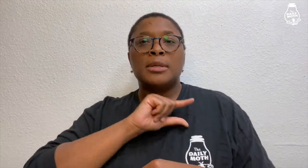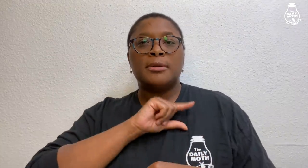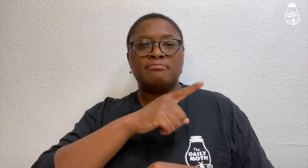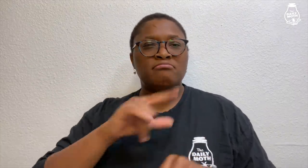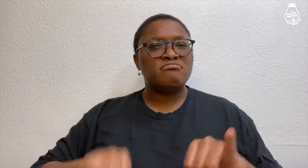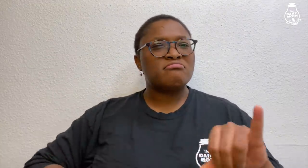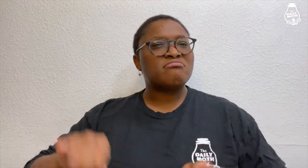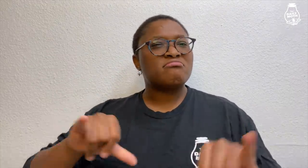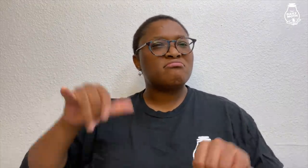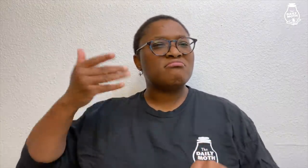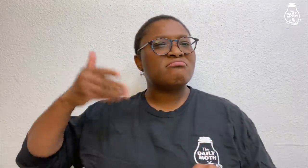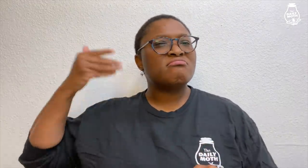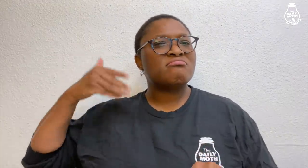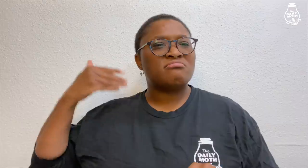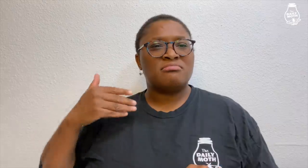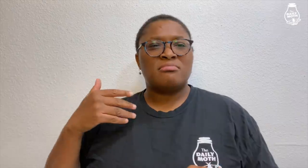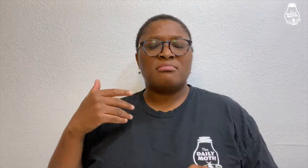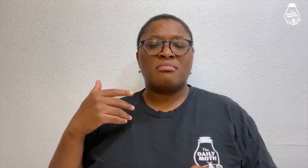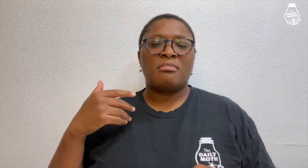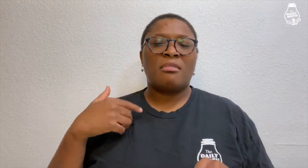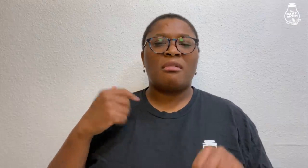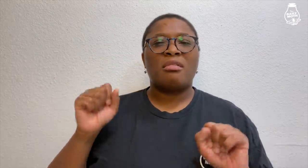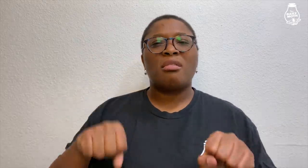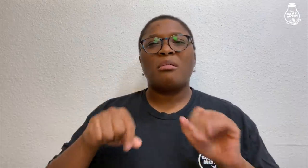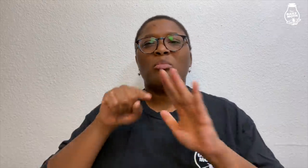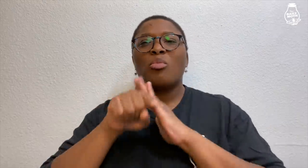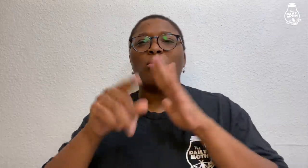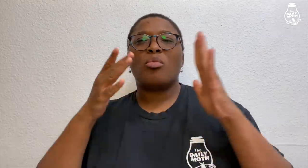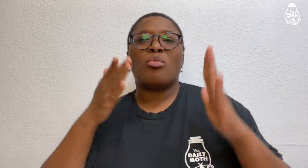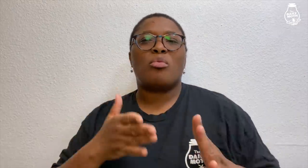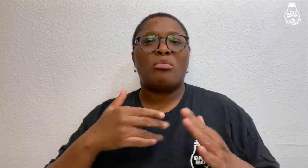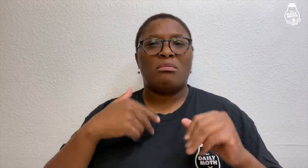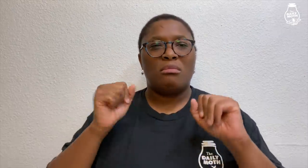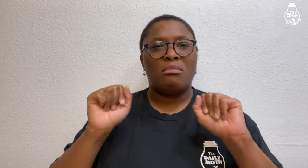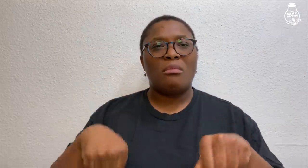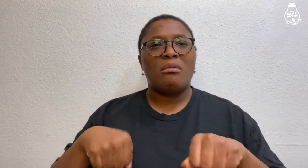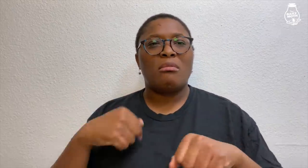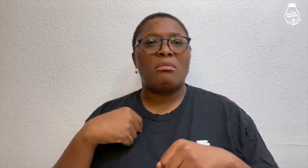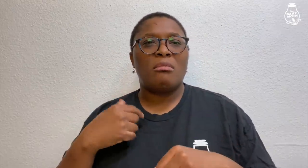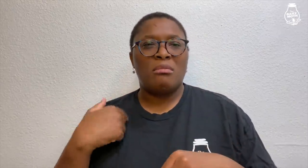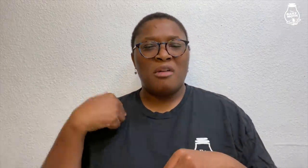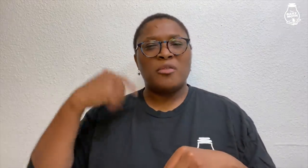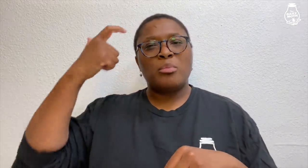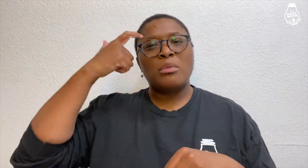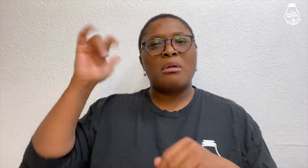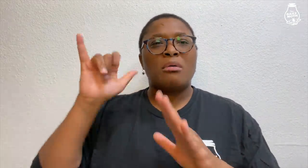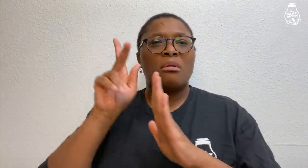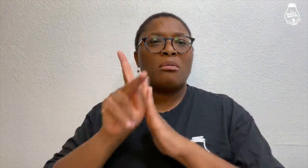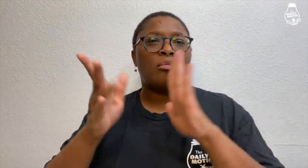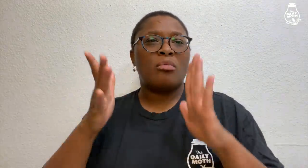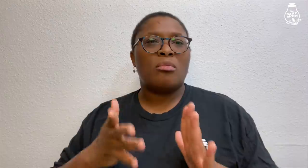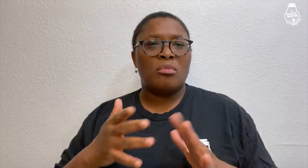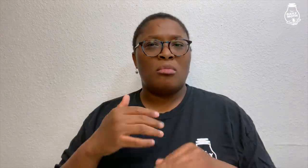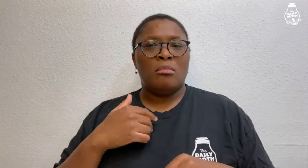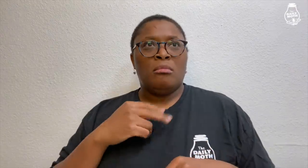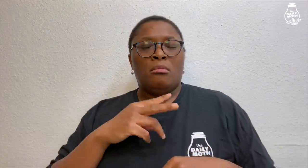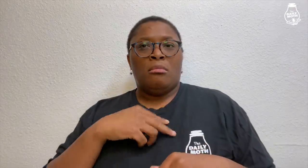Grant had bragged in the past that he could be a murderer and that he had the brain of a killer.